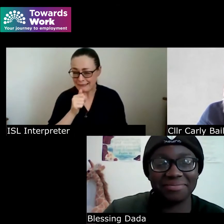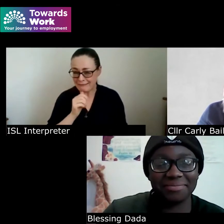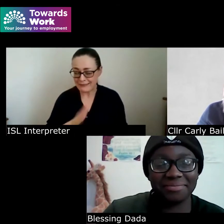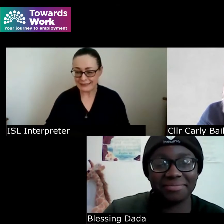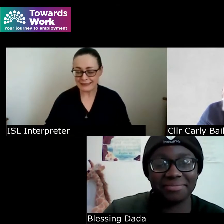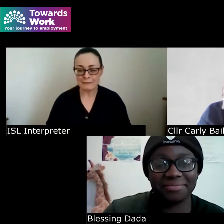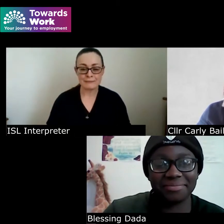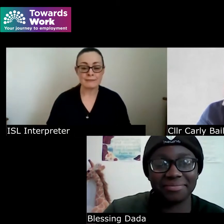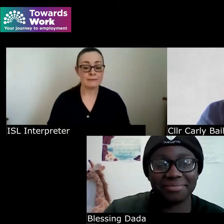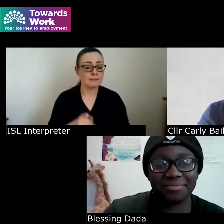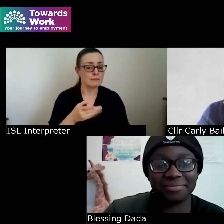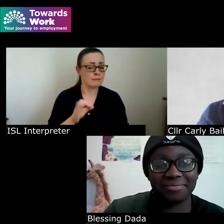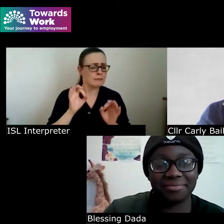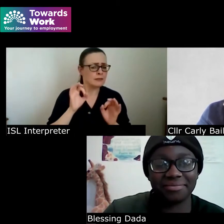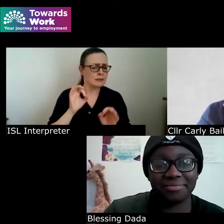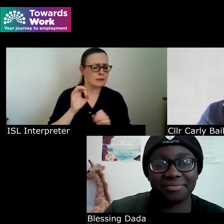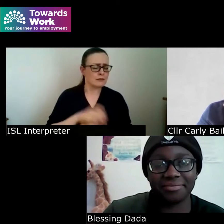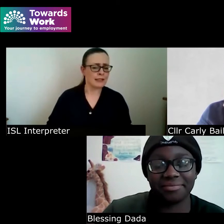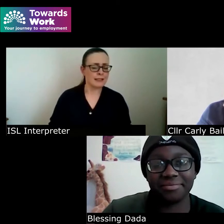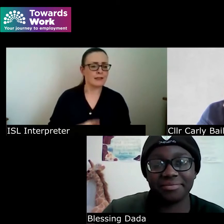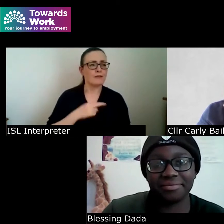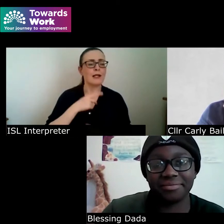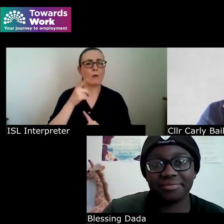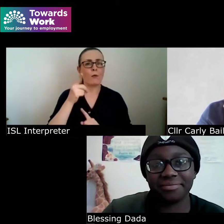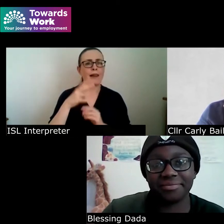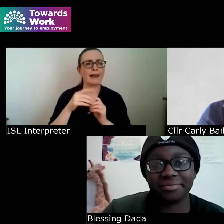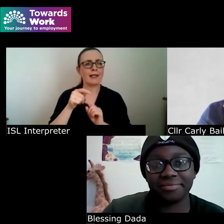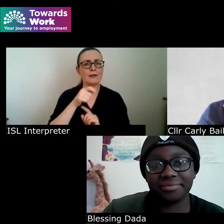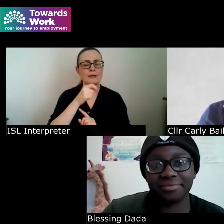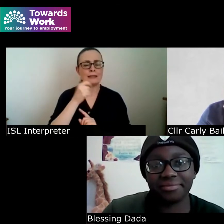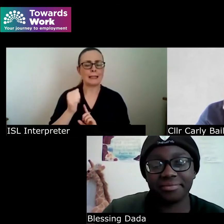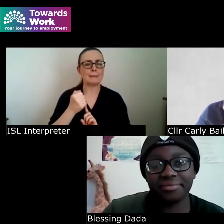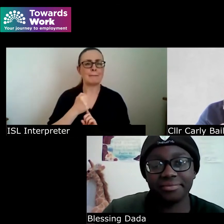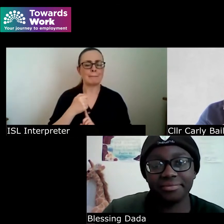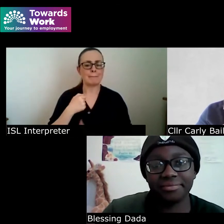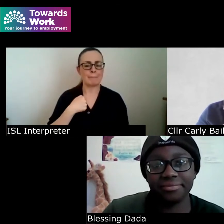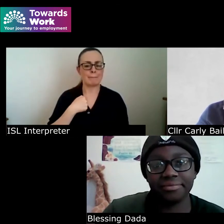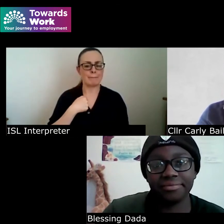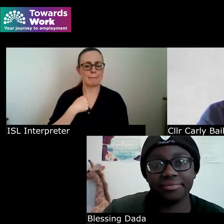and i think that really that struck me there as well I mean I've been very similar you know I can